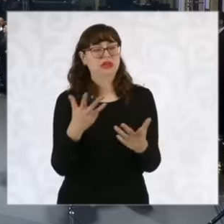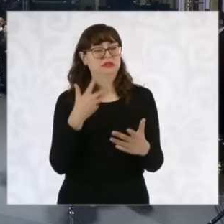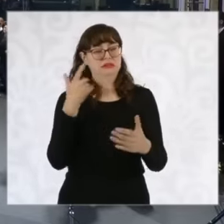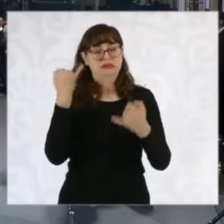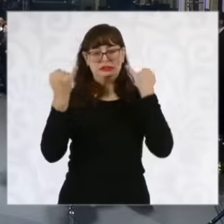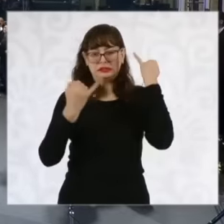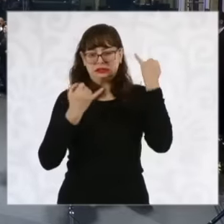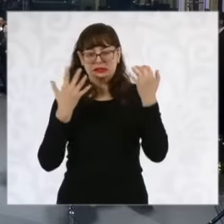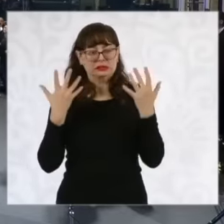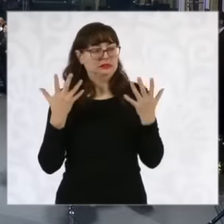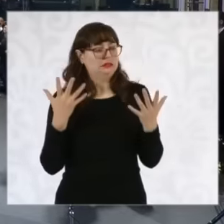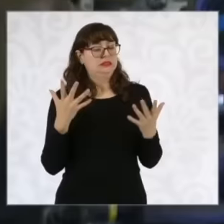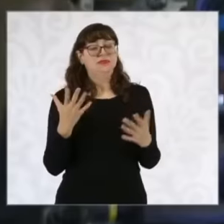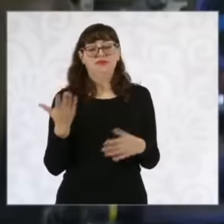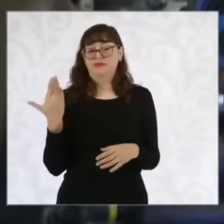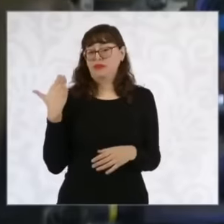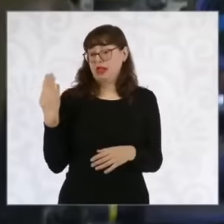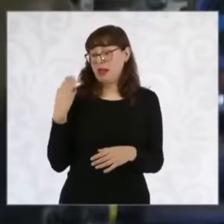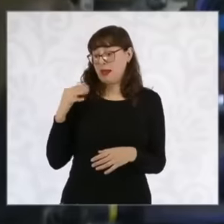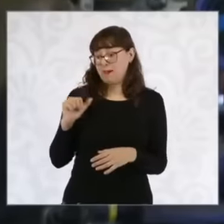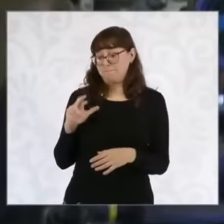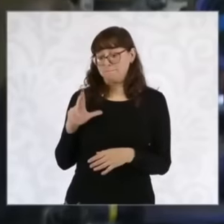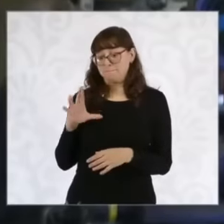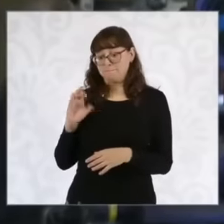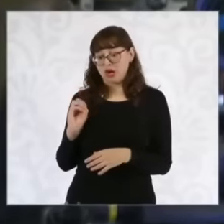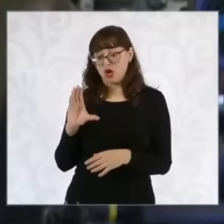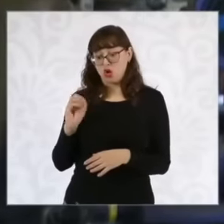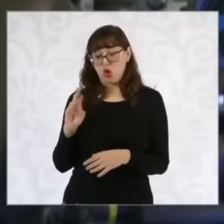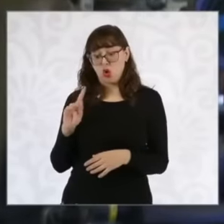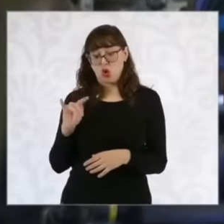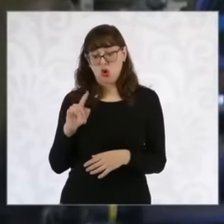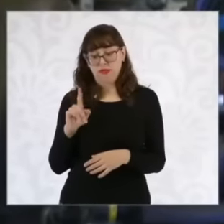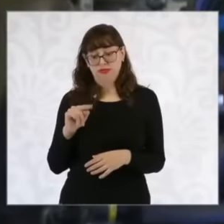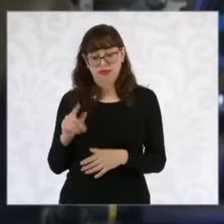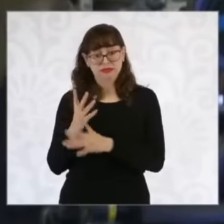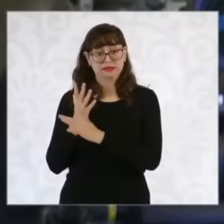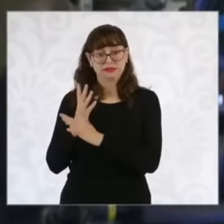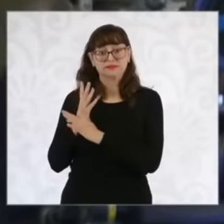talking about the double life that he was talking about just now about bread Eh my first